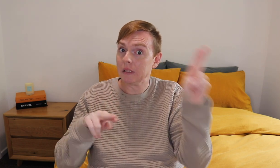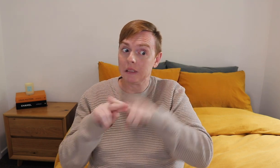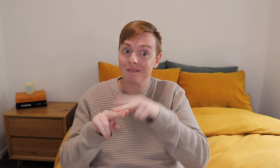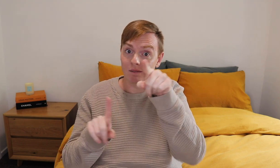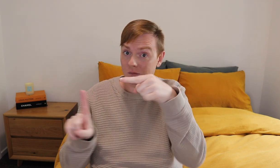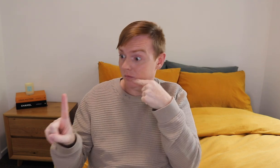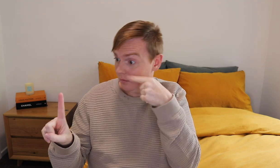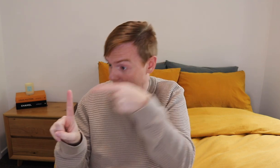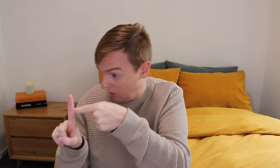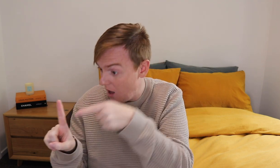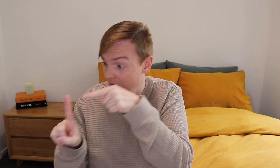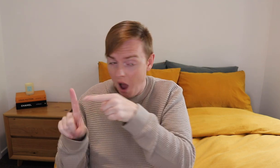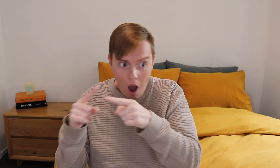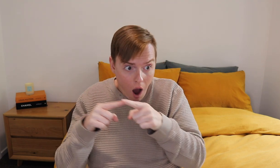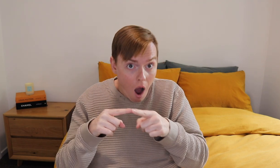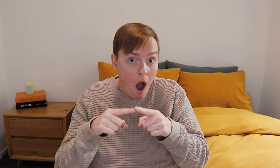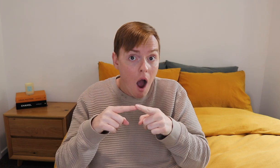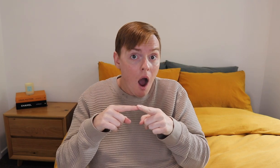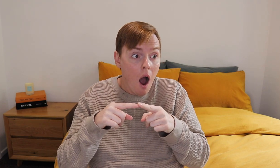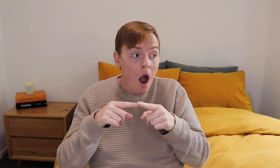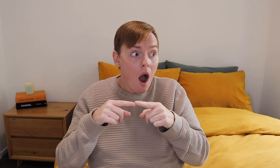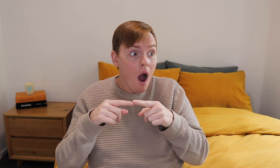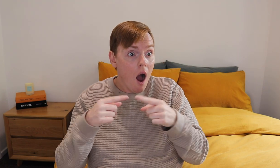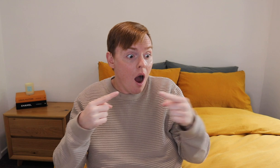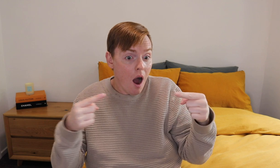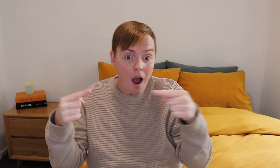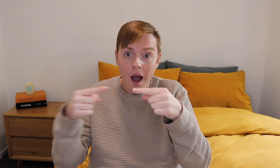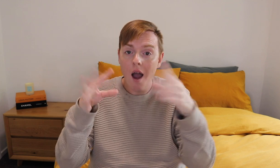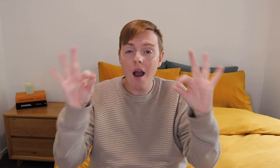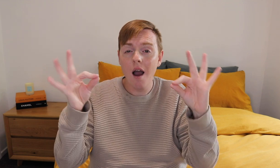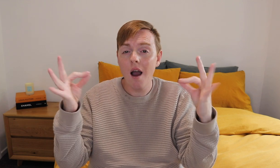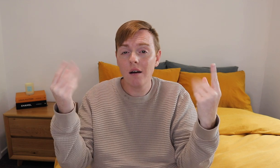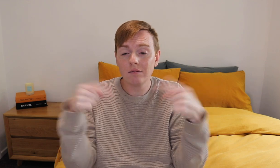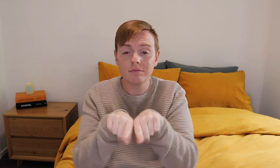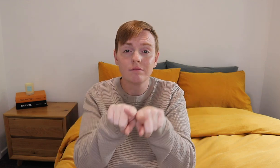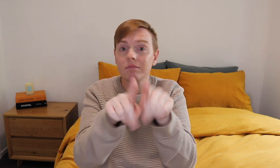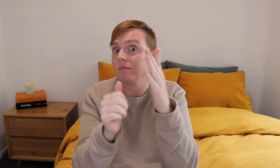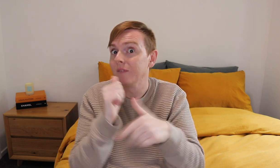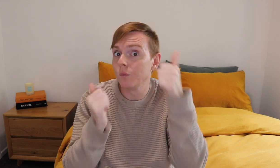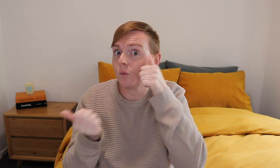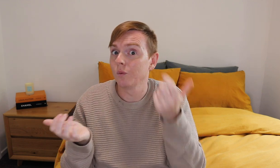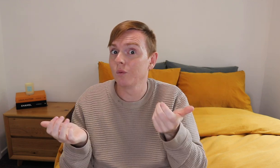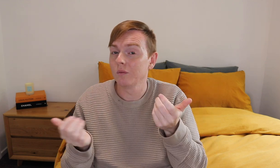If this person have the same feelings as you or like you, then who knows where this will lead you both to.